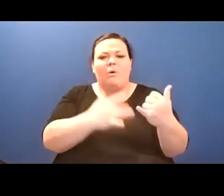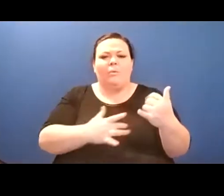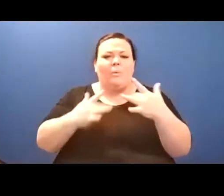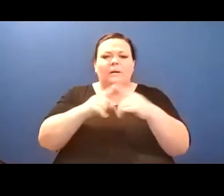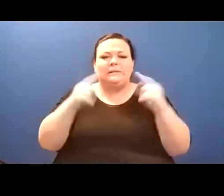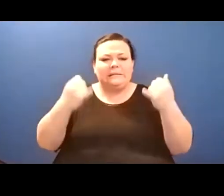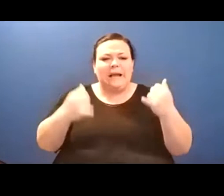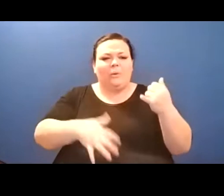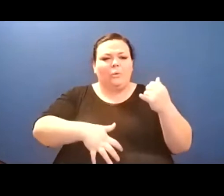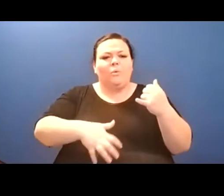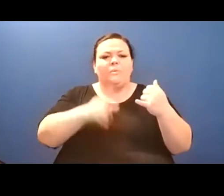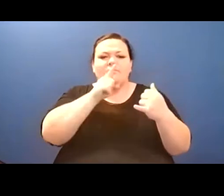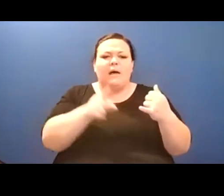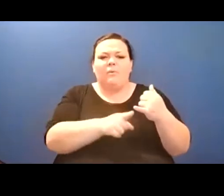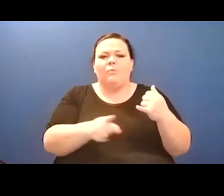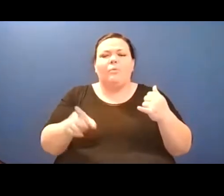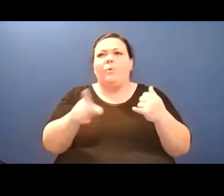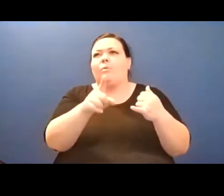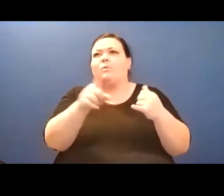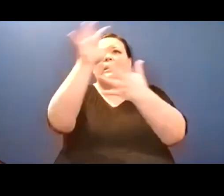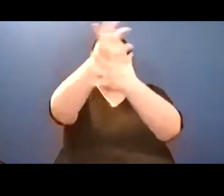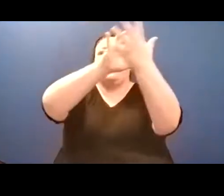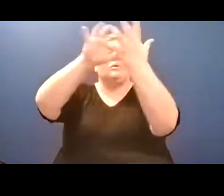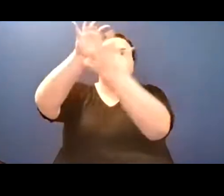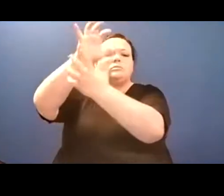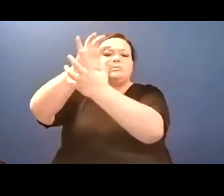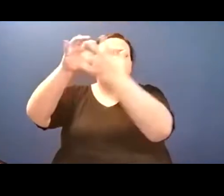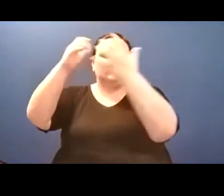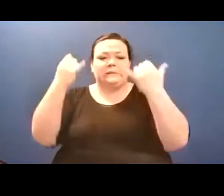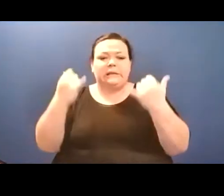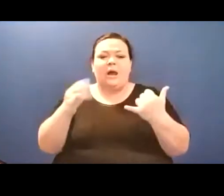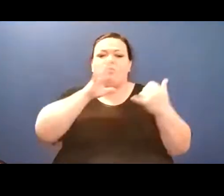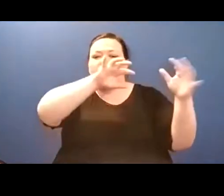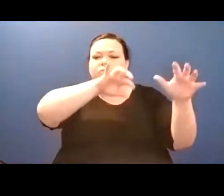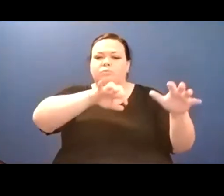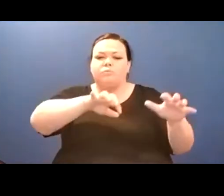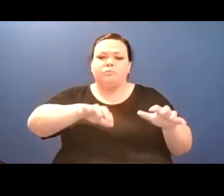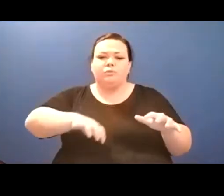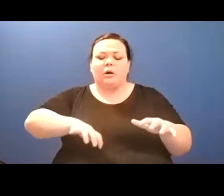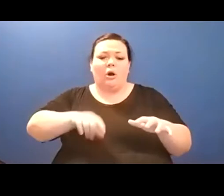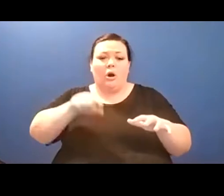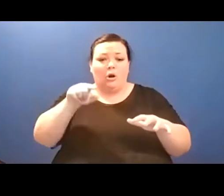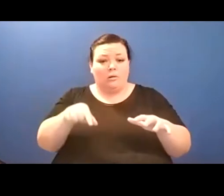this is becoming a third manuscript for me, um, I won't say much more other than,